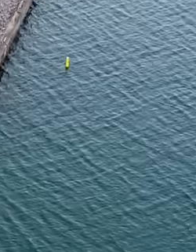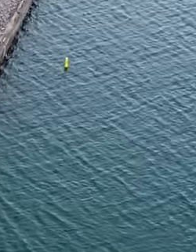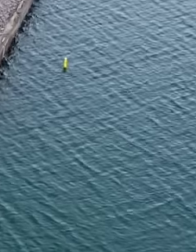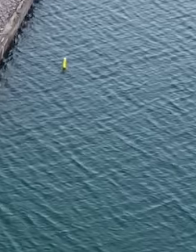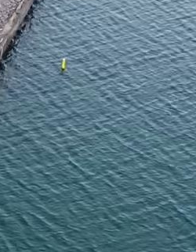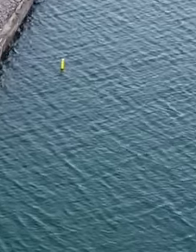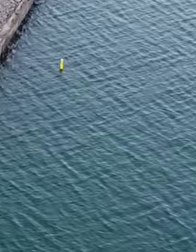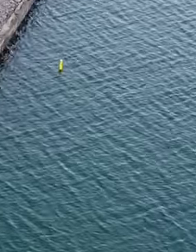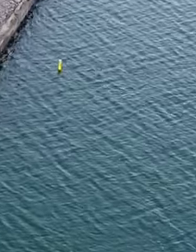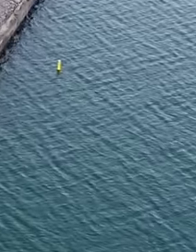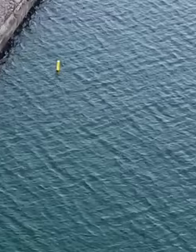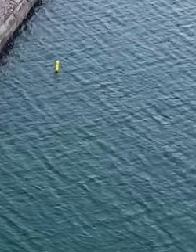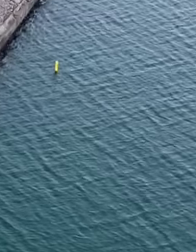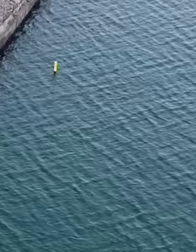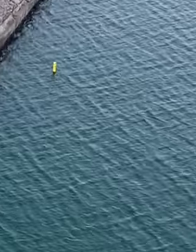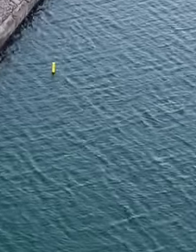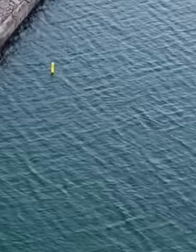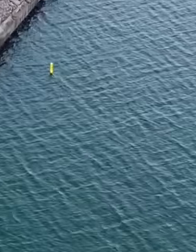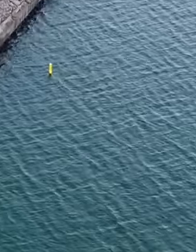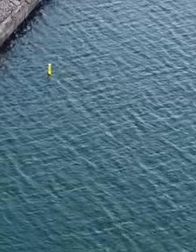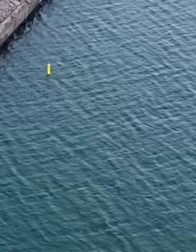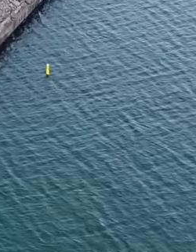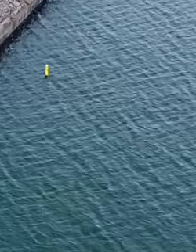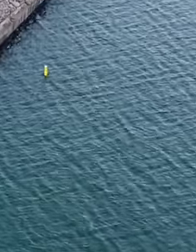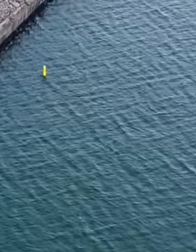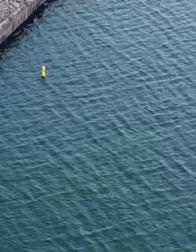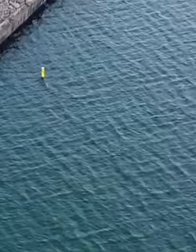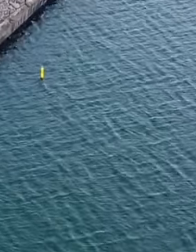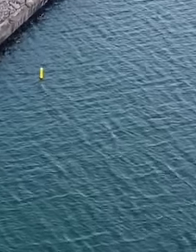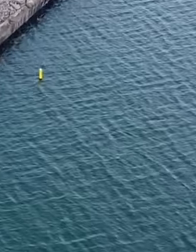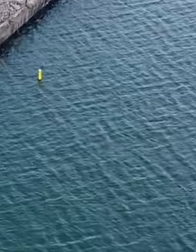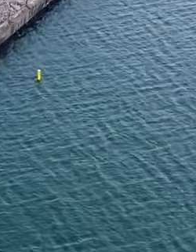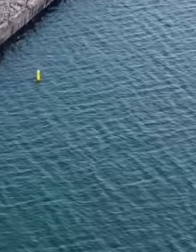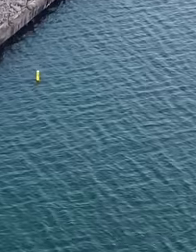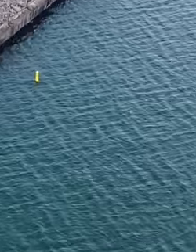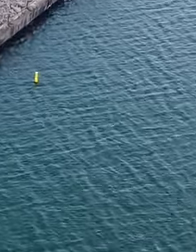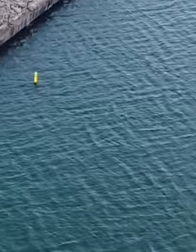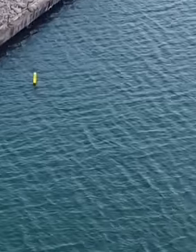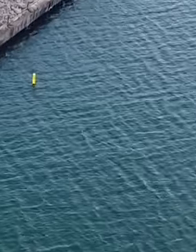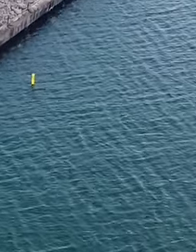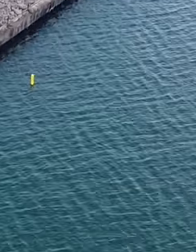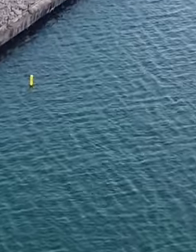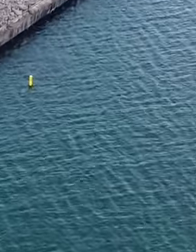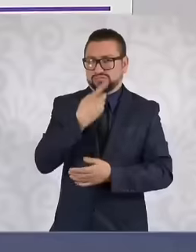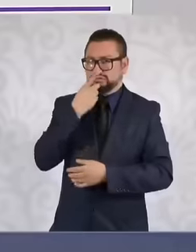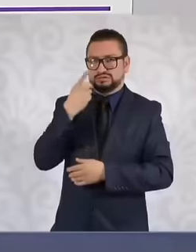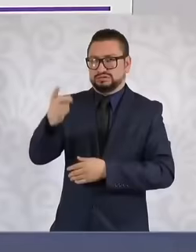please. Then President López Obrador decided to create an area for the protection of